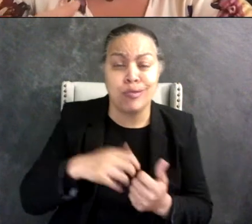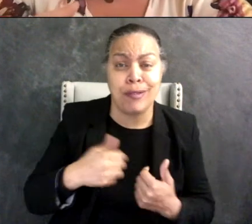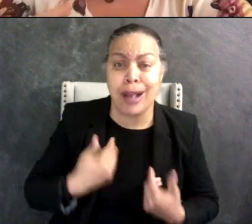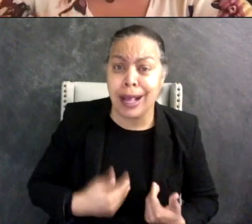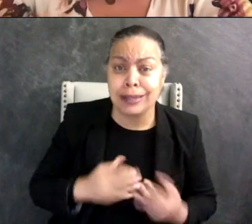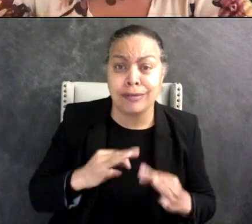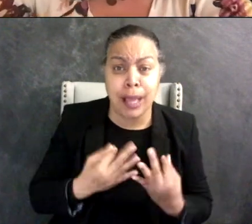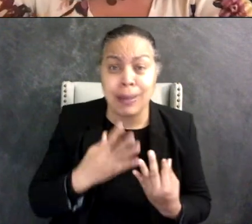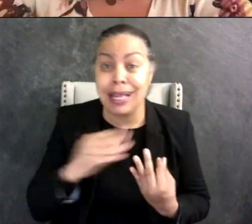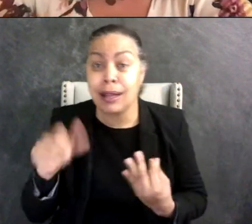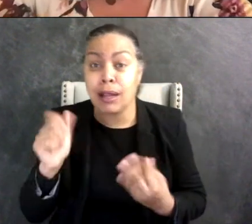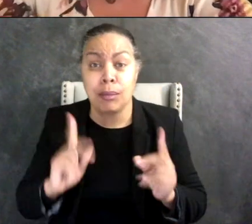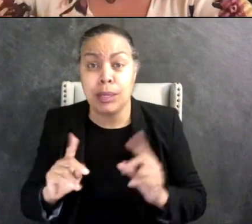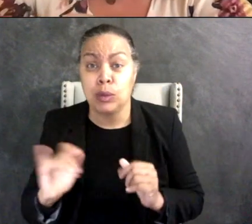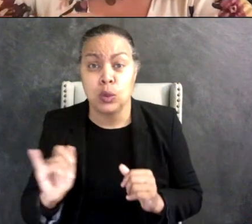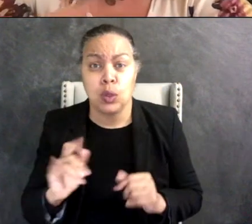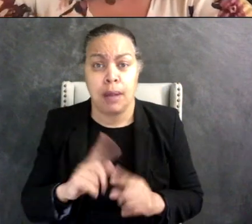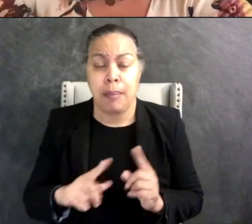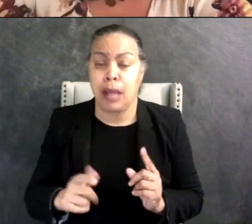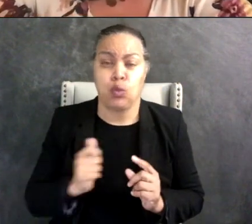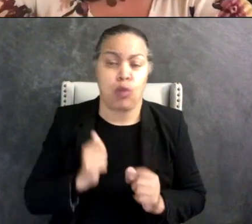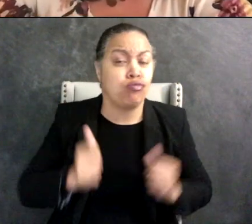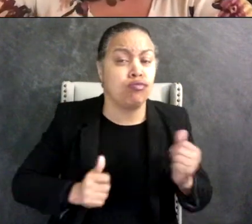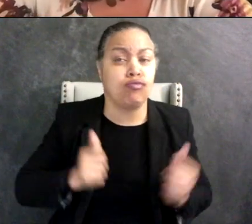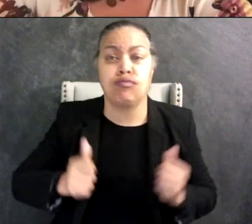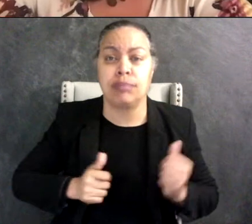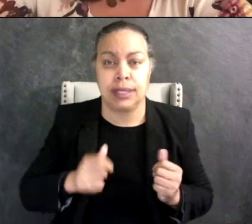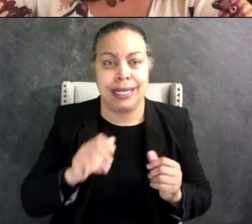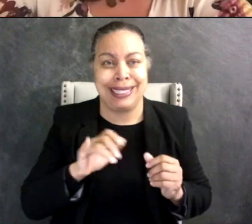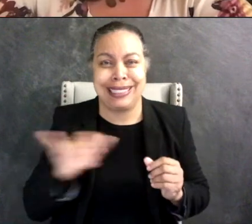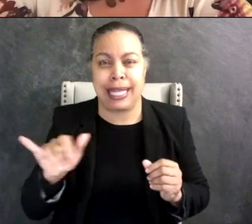she's not going to be like doing it in the same way that my neurotypical daughter